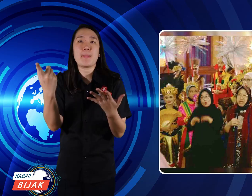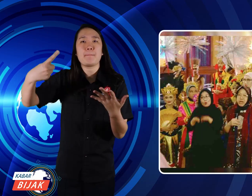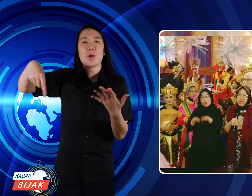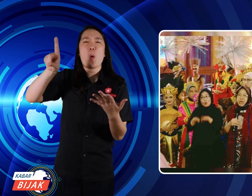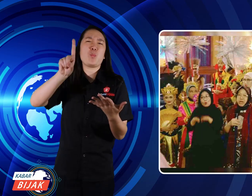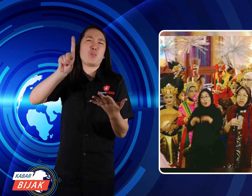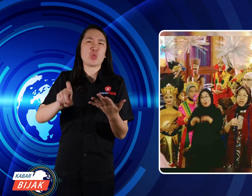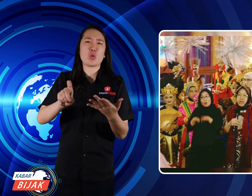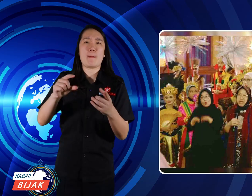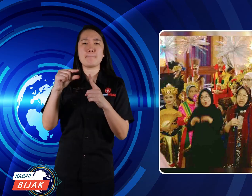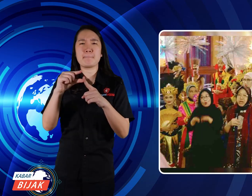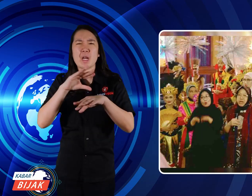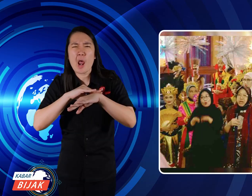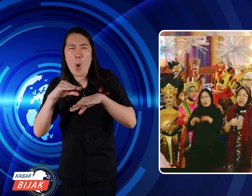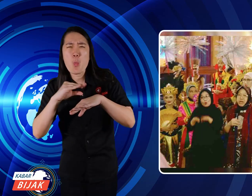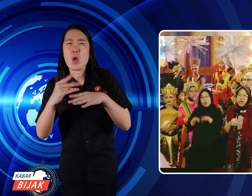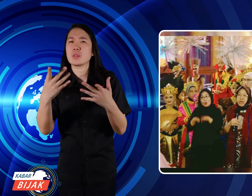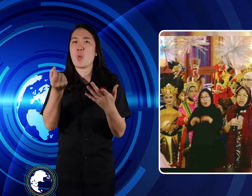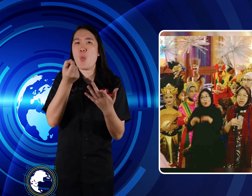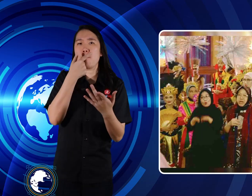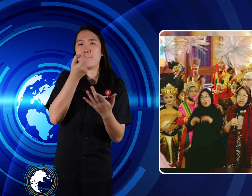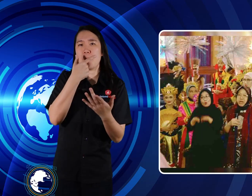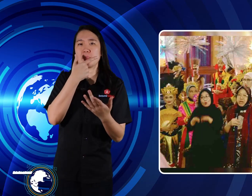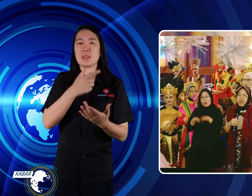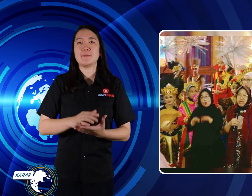because they are in need of care and medicine.